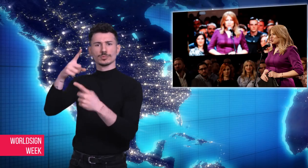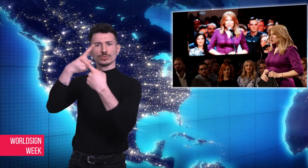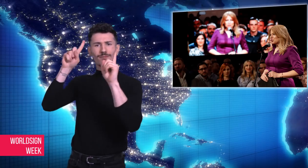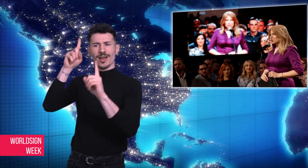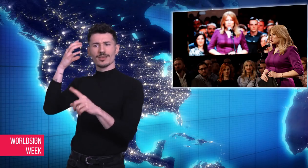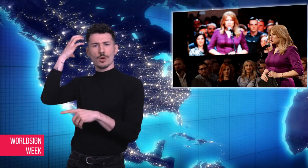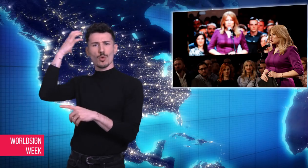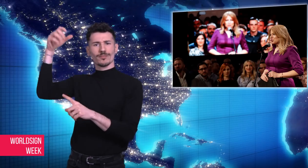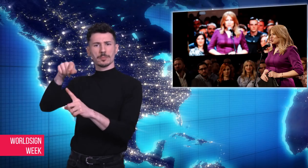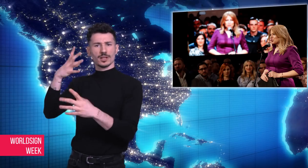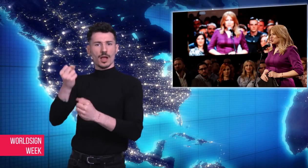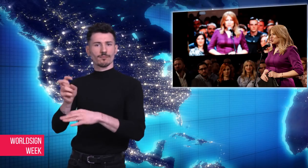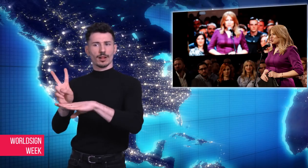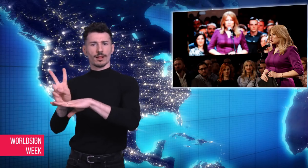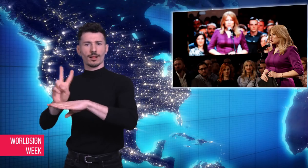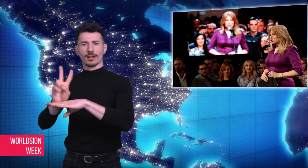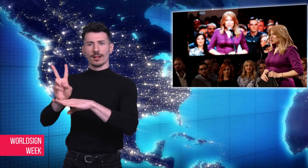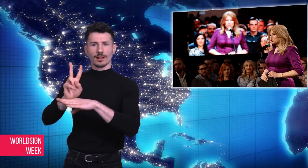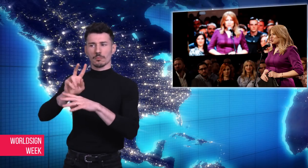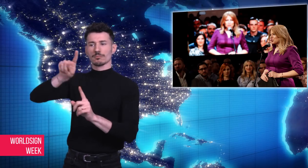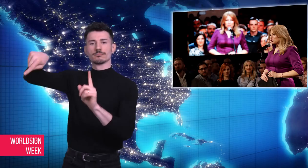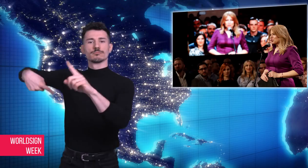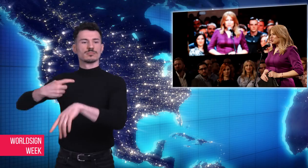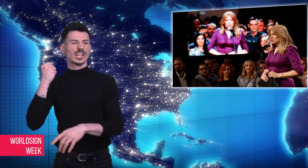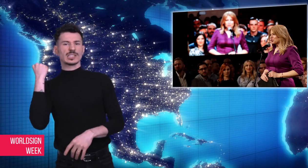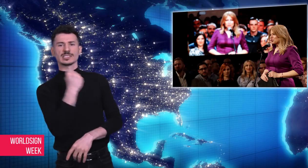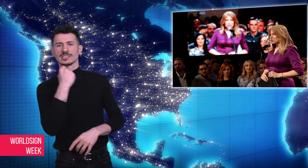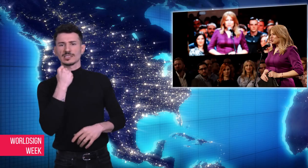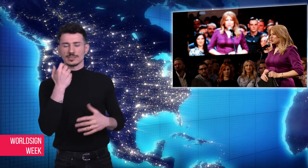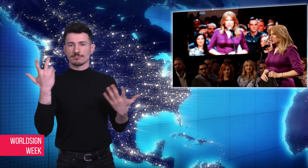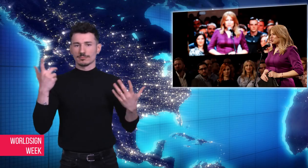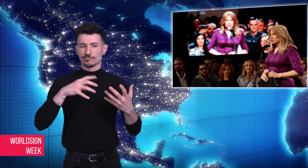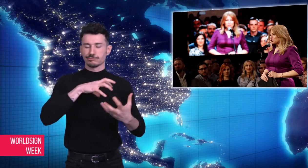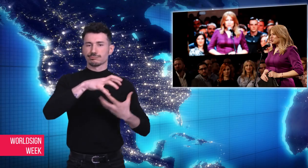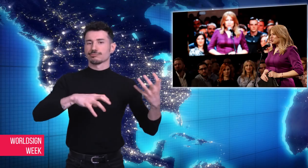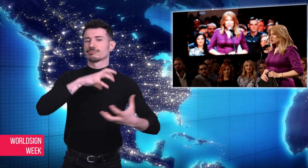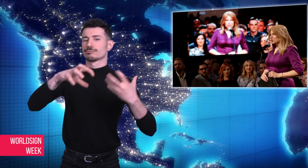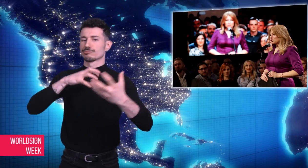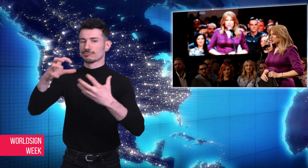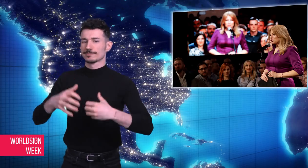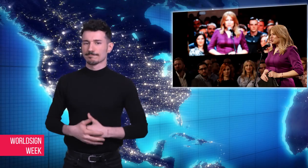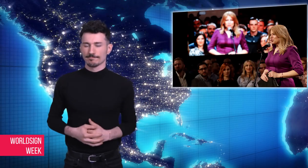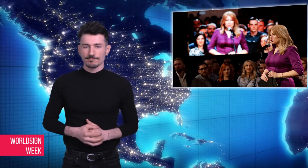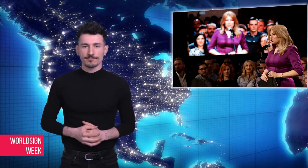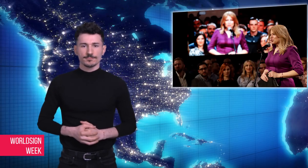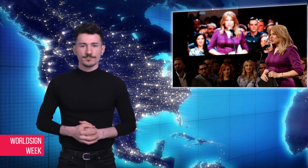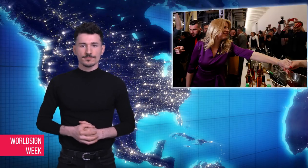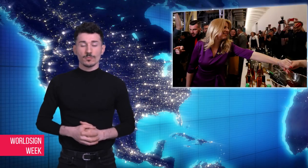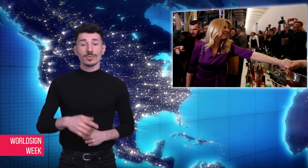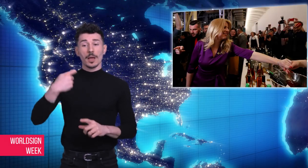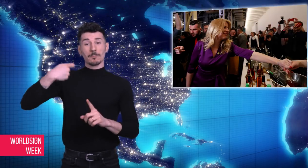journalist who investigated into government corruption was